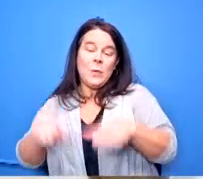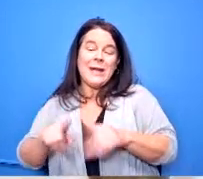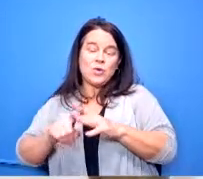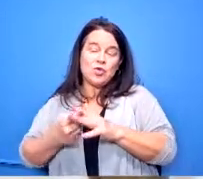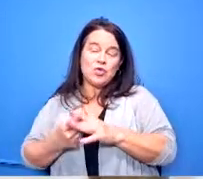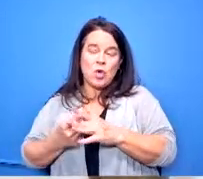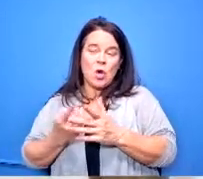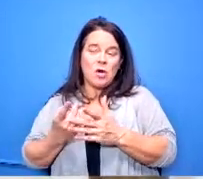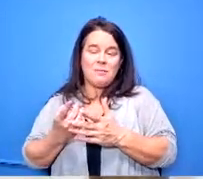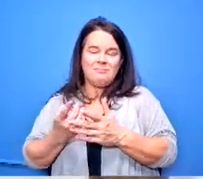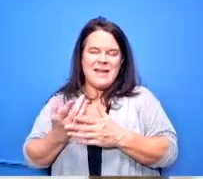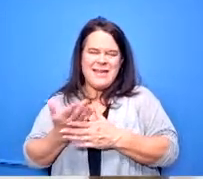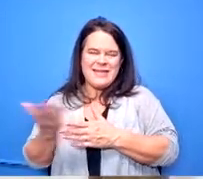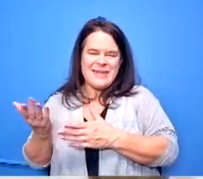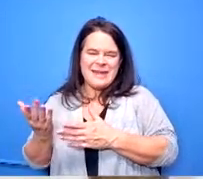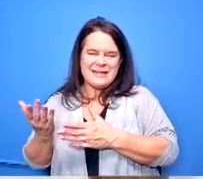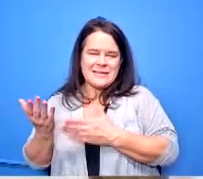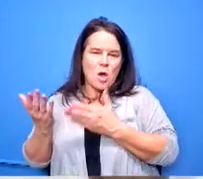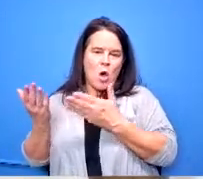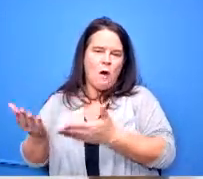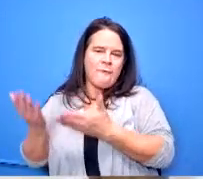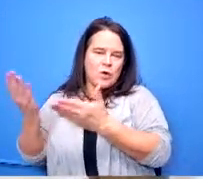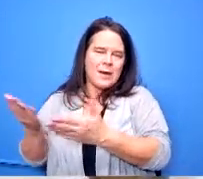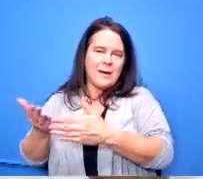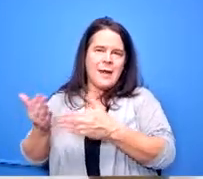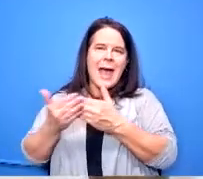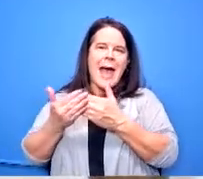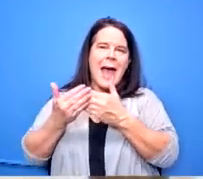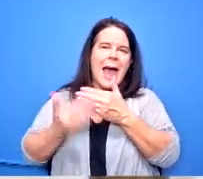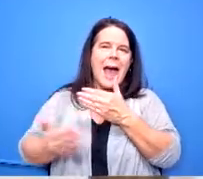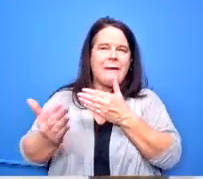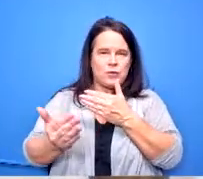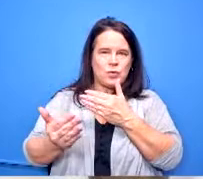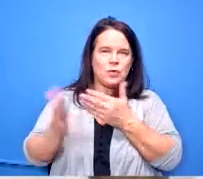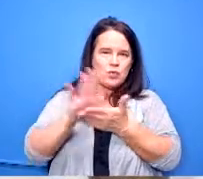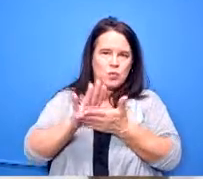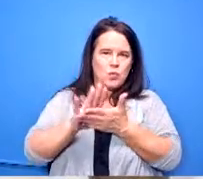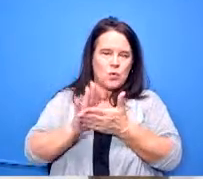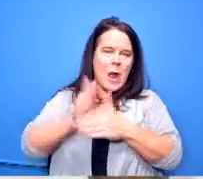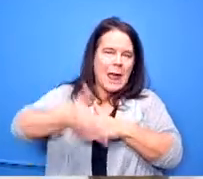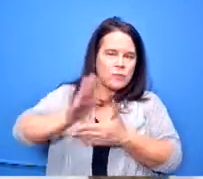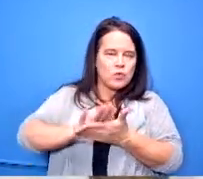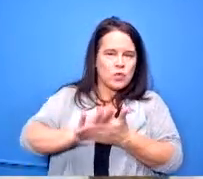of things to offer some of these to students even if we can't do it as a course absolutely